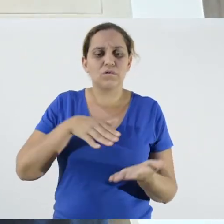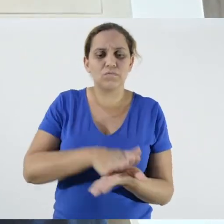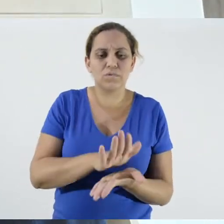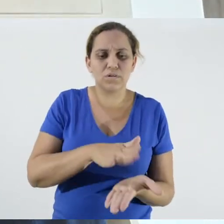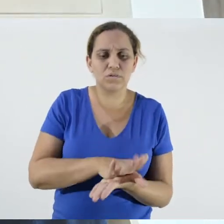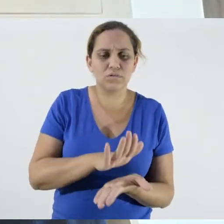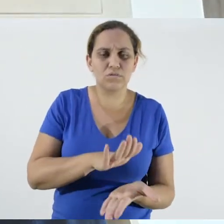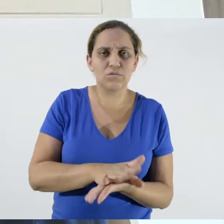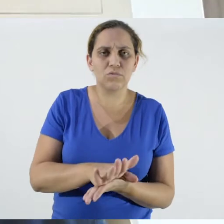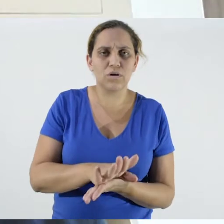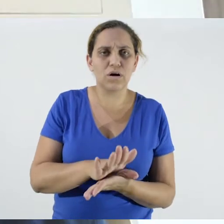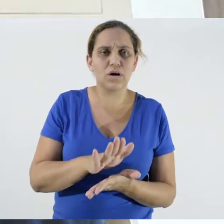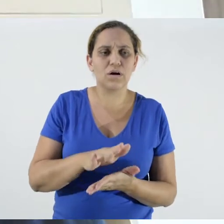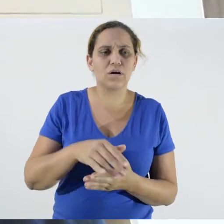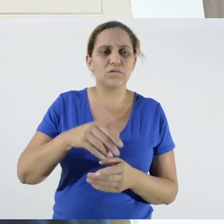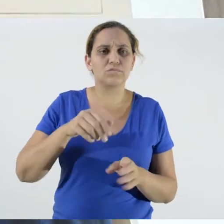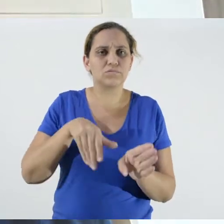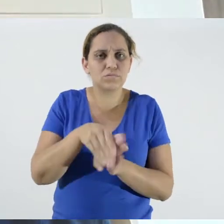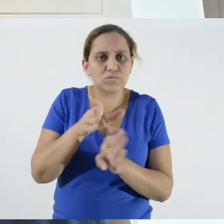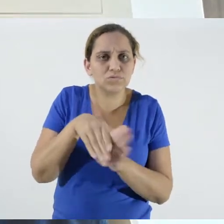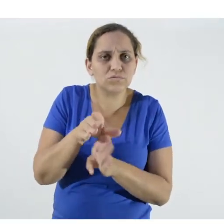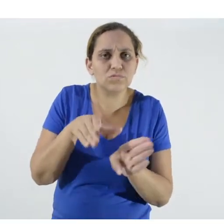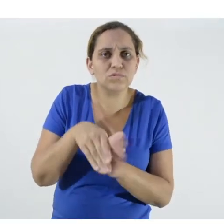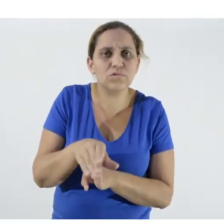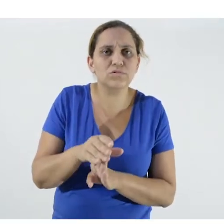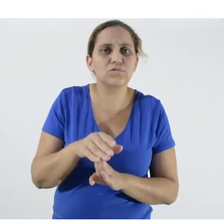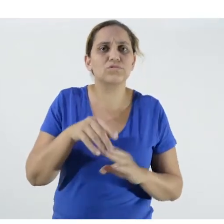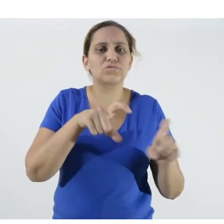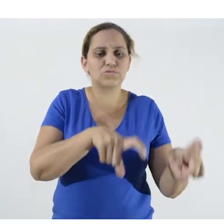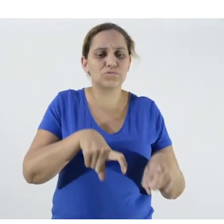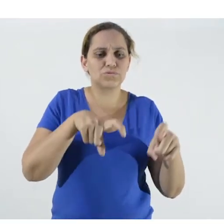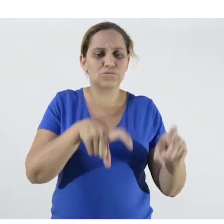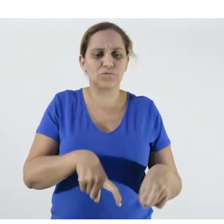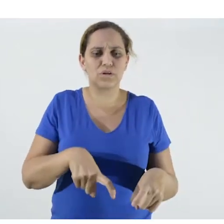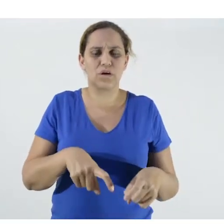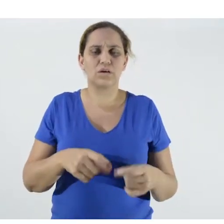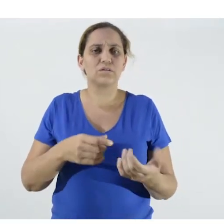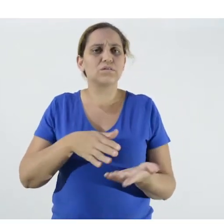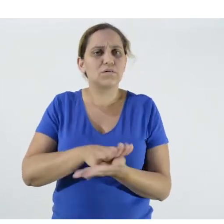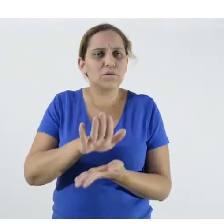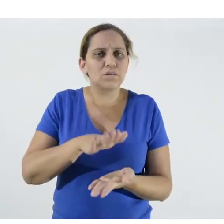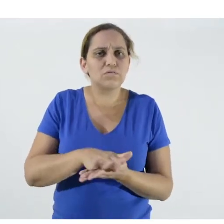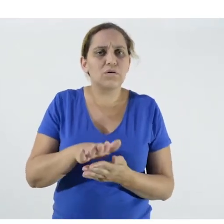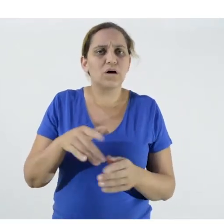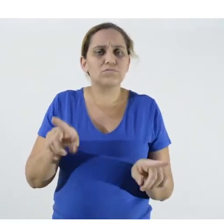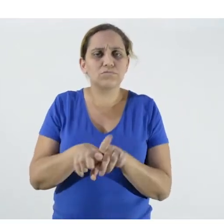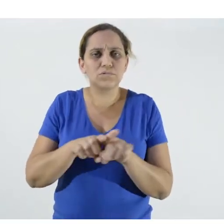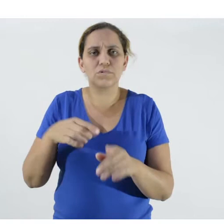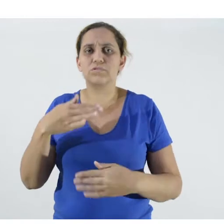agents. This manual, which is also under preparation,